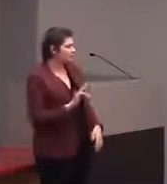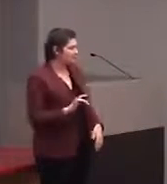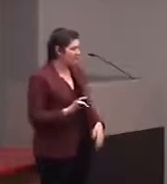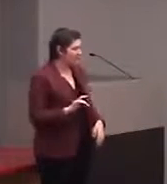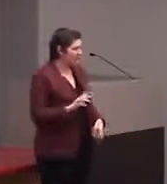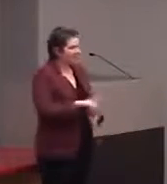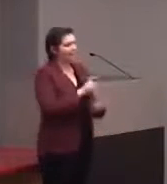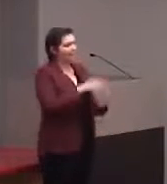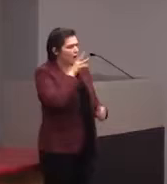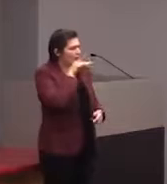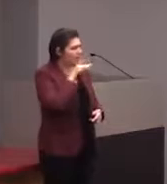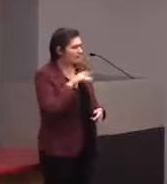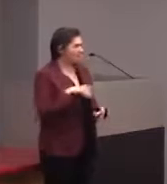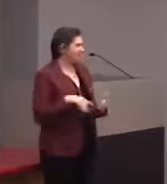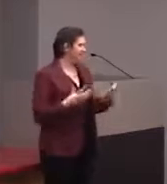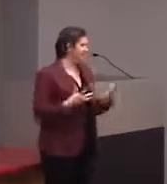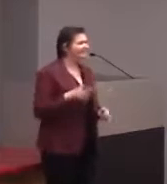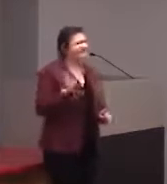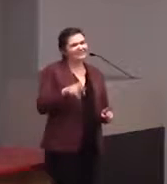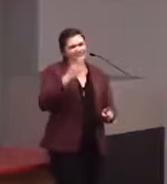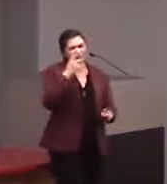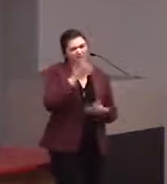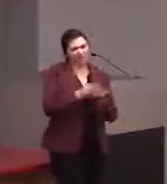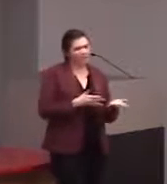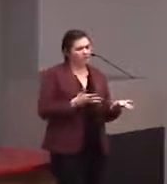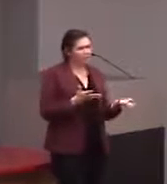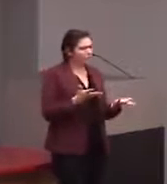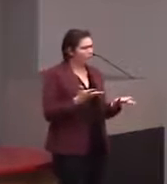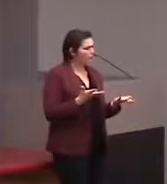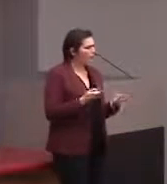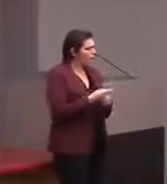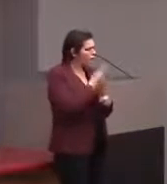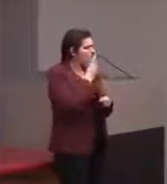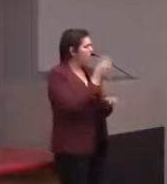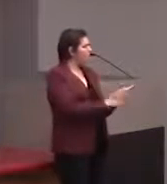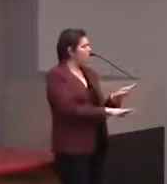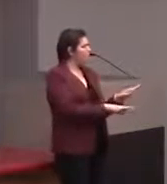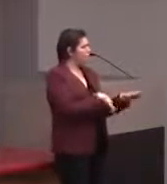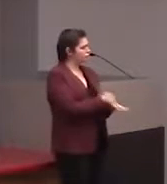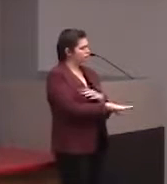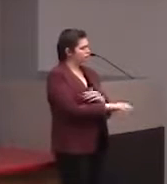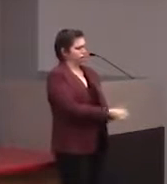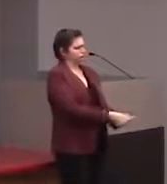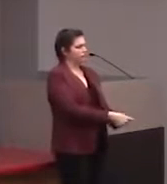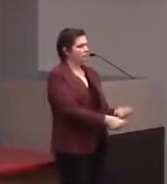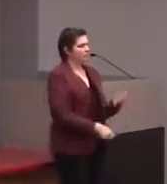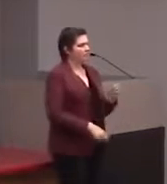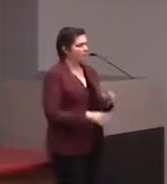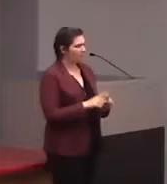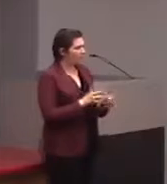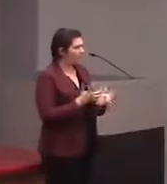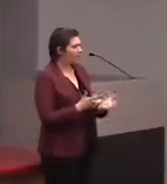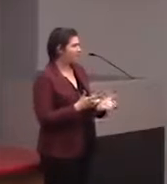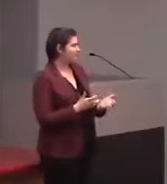Right, you know, that's always the interesting thing is like, we want to make these things really simple, but we also want it to be...